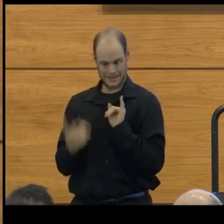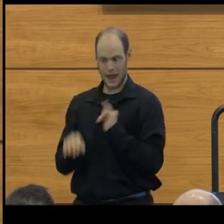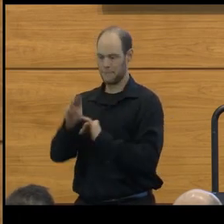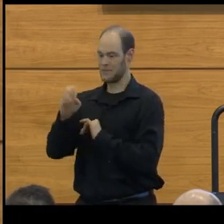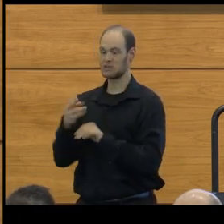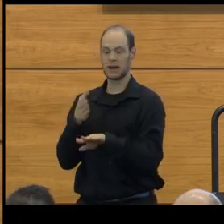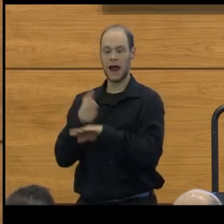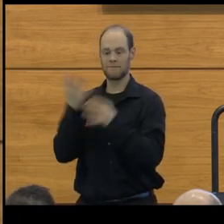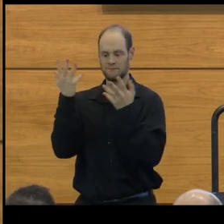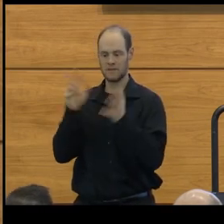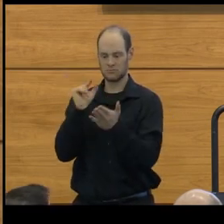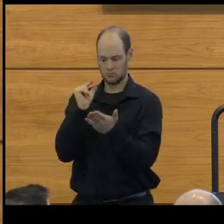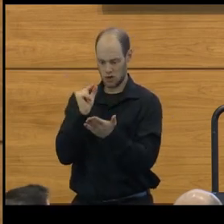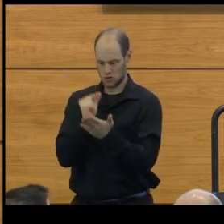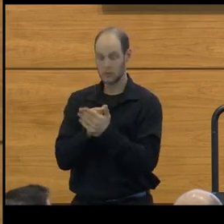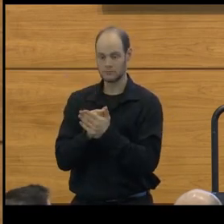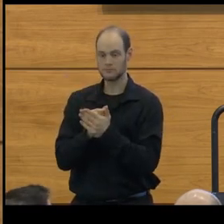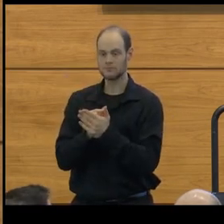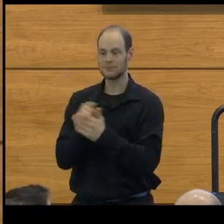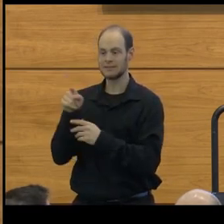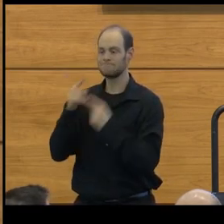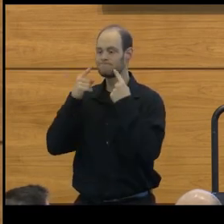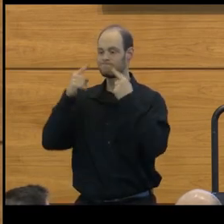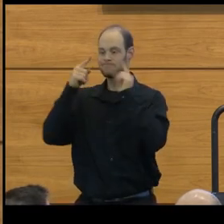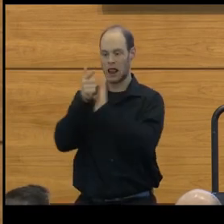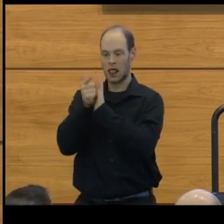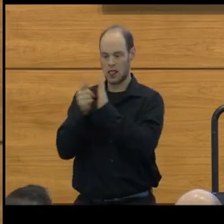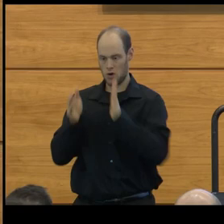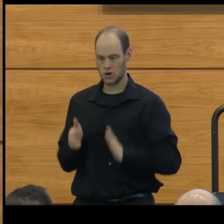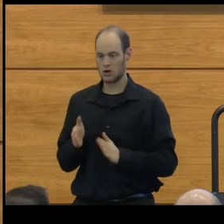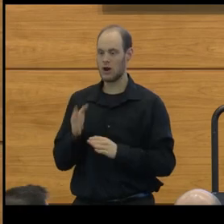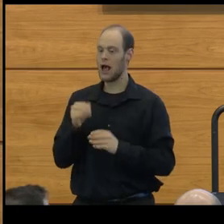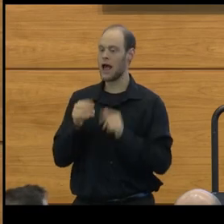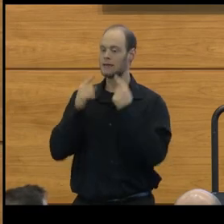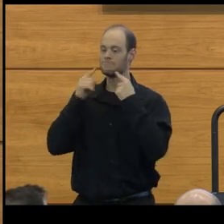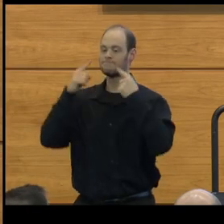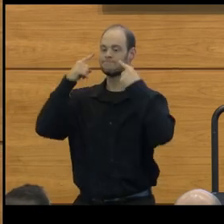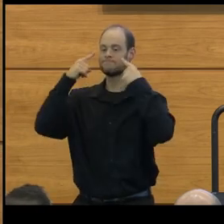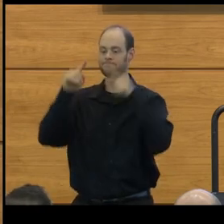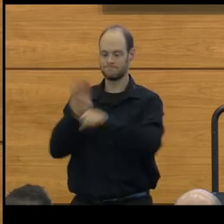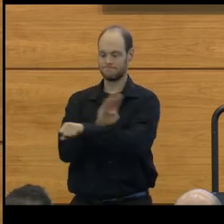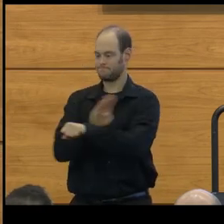after graduation, where he was a successful lawyer and prosperous in business.